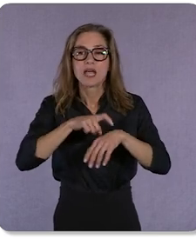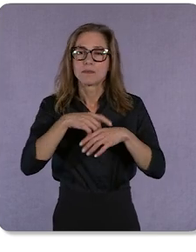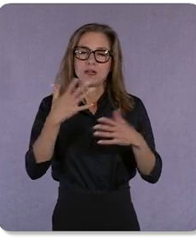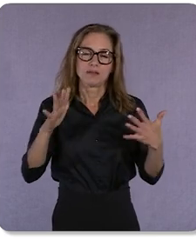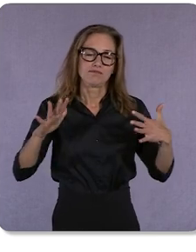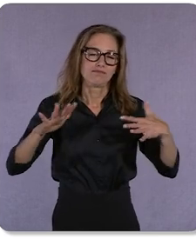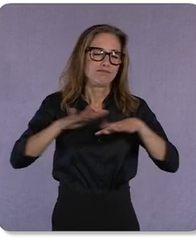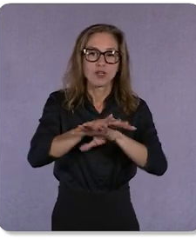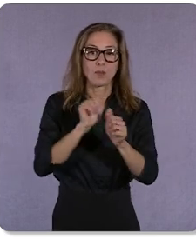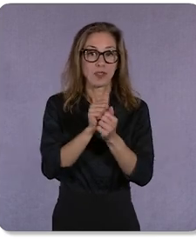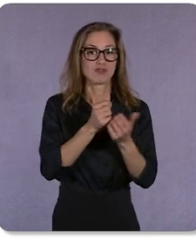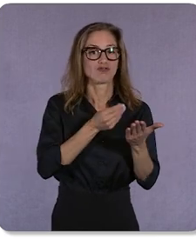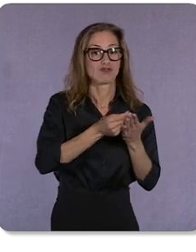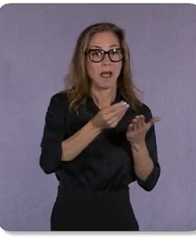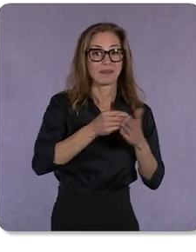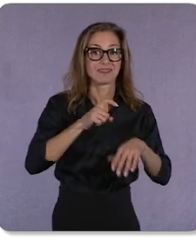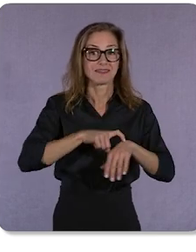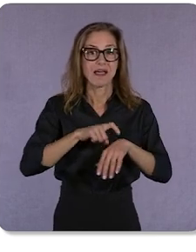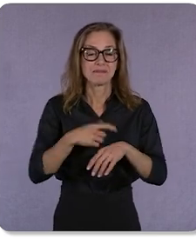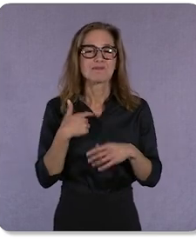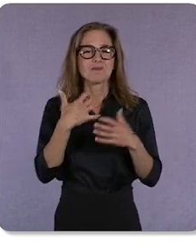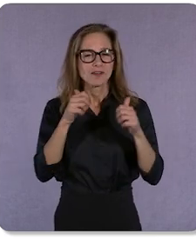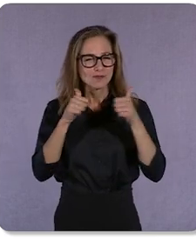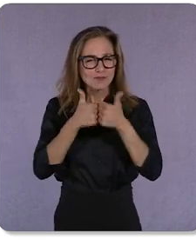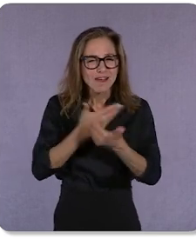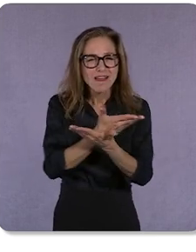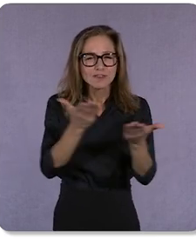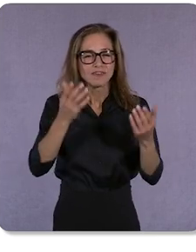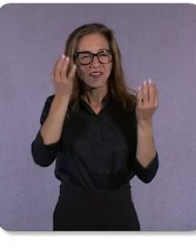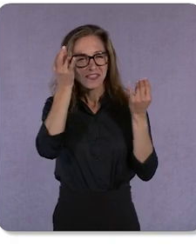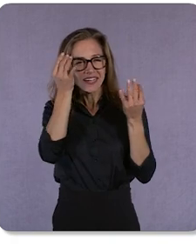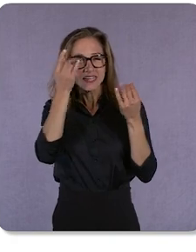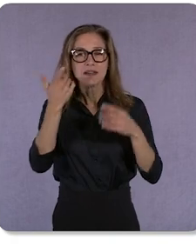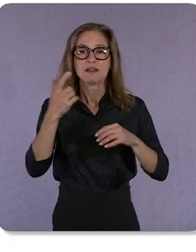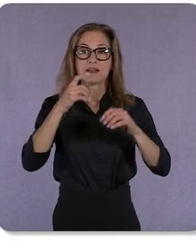I’d challenge us all to think beyond the marketing funnel and think of shopping as second nature,